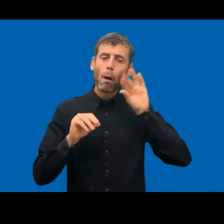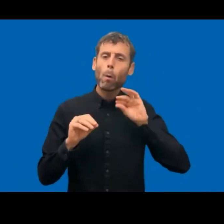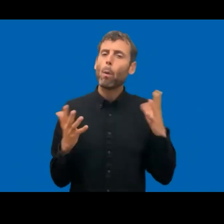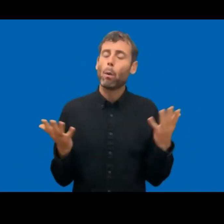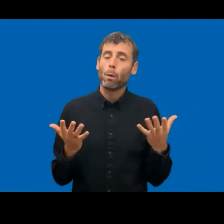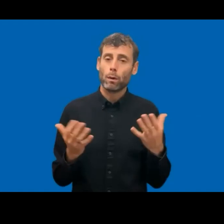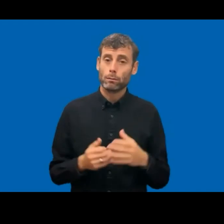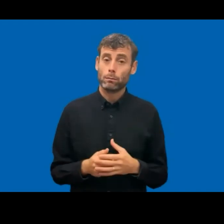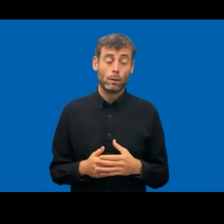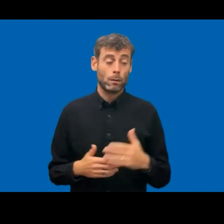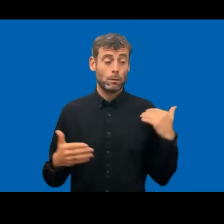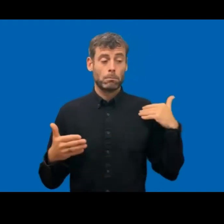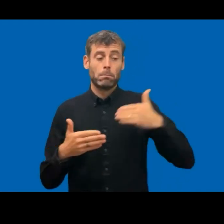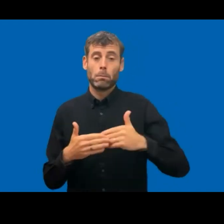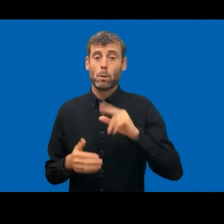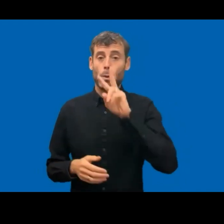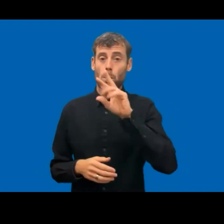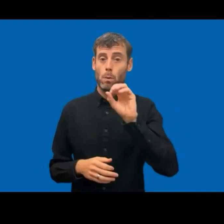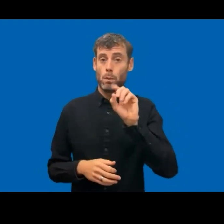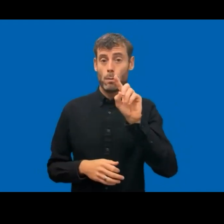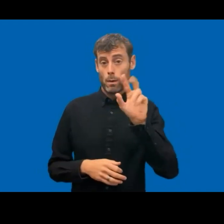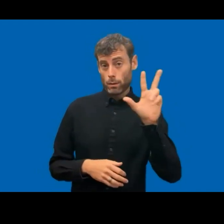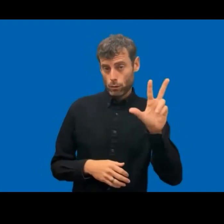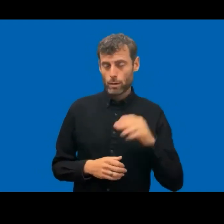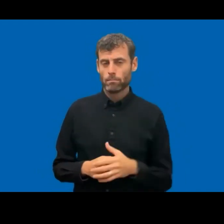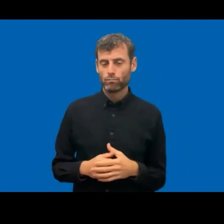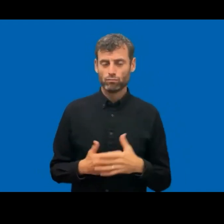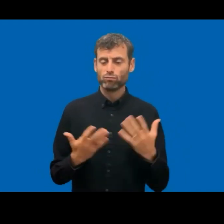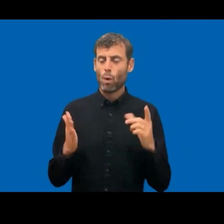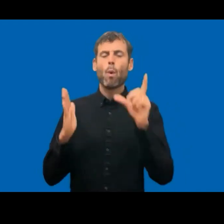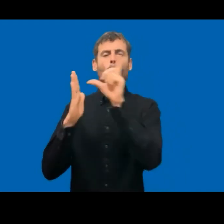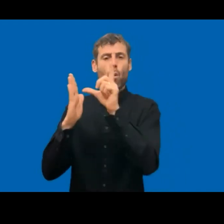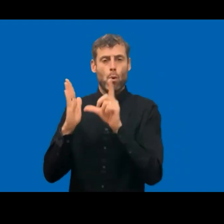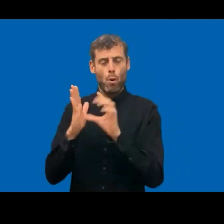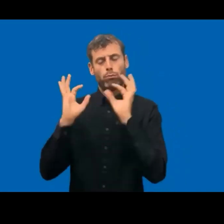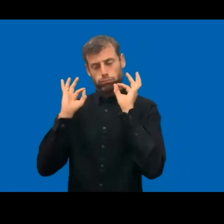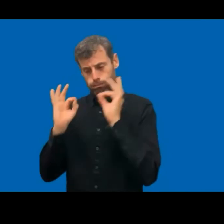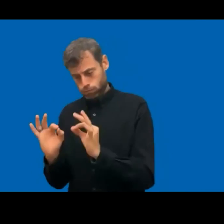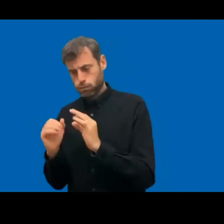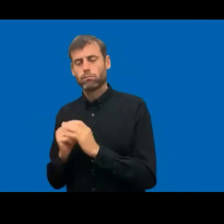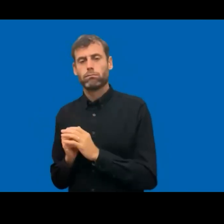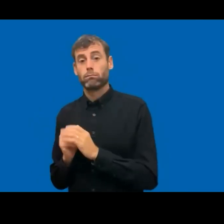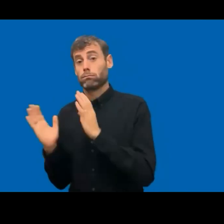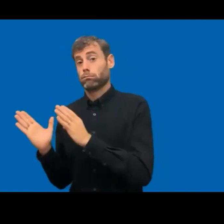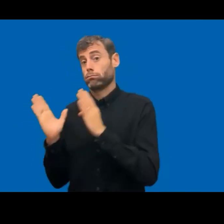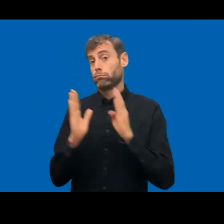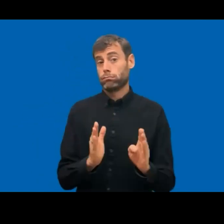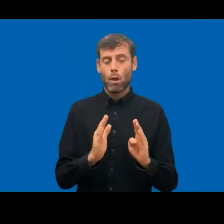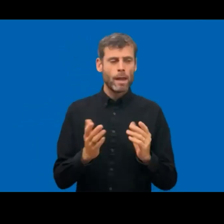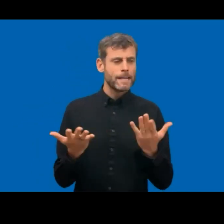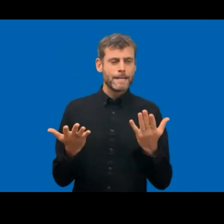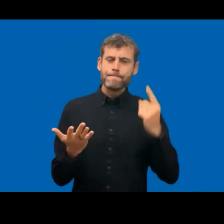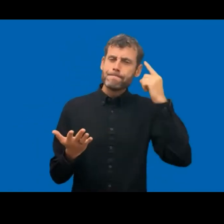we have done two surveys. The results were all over, of course, a big variety amongst